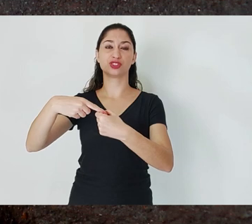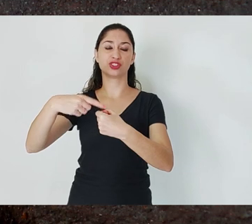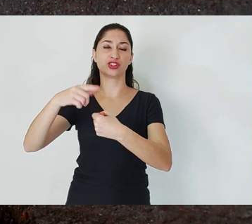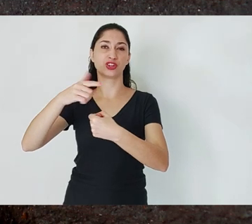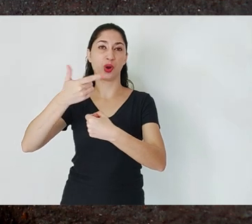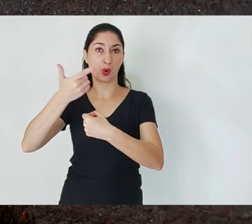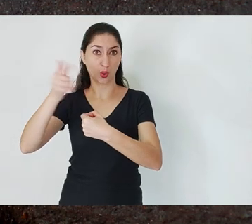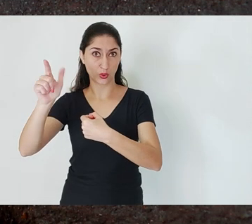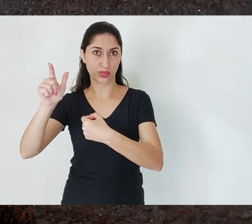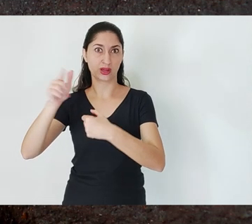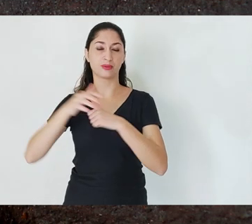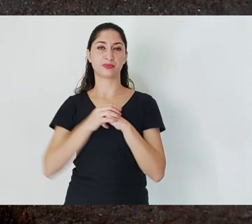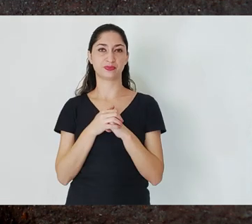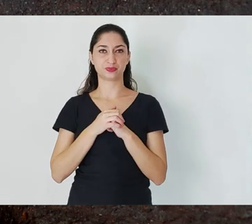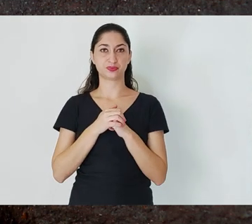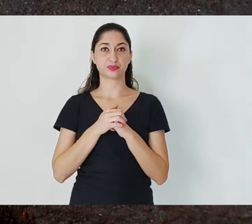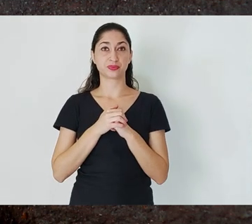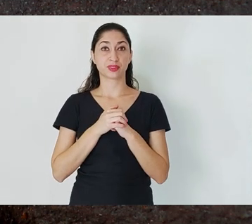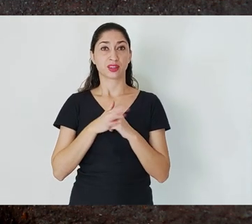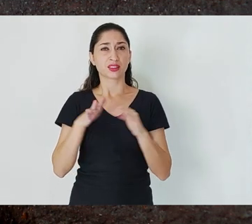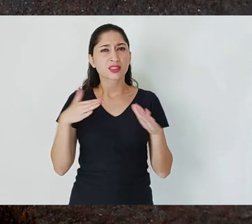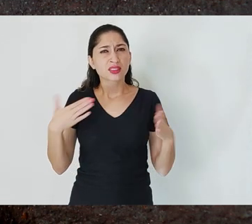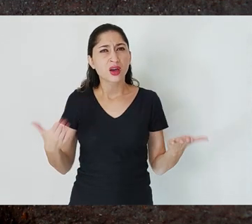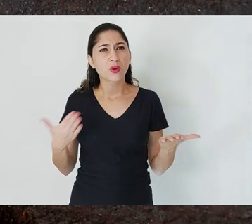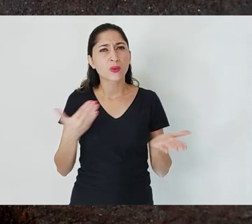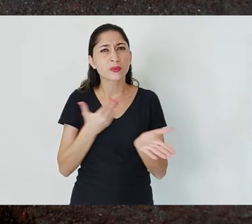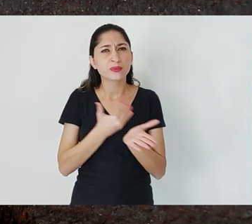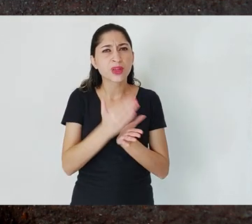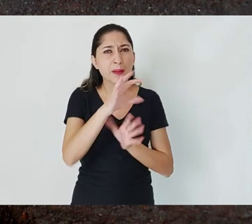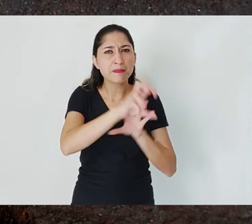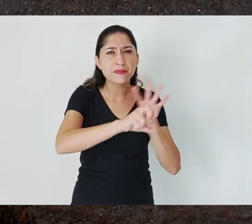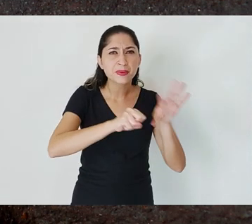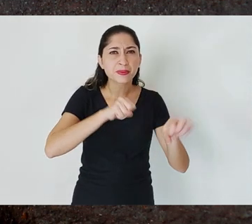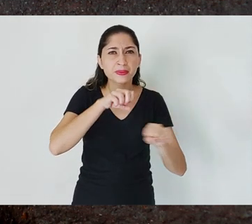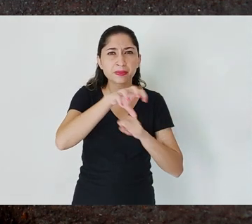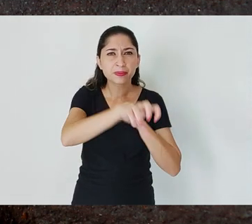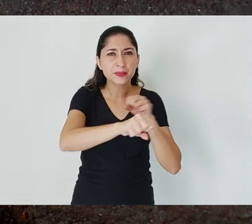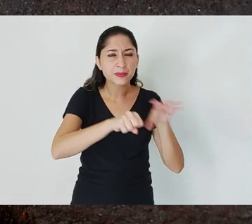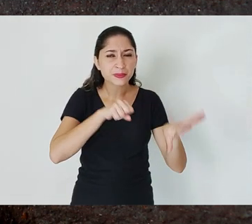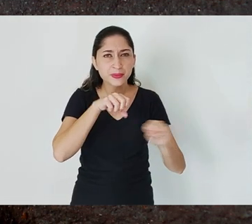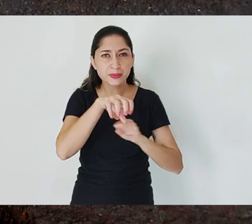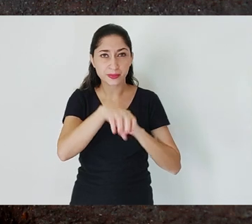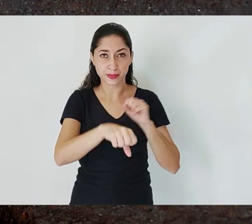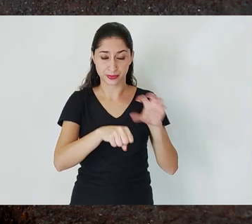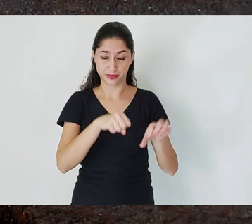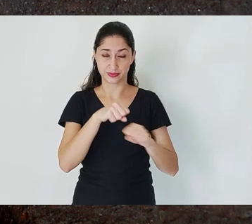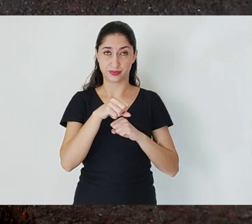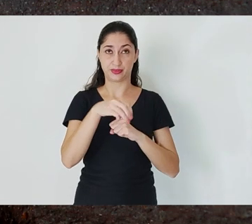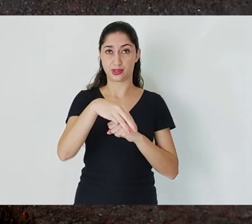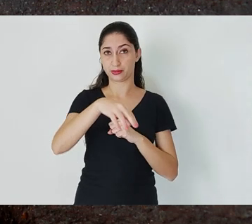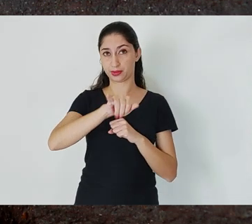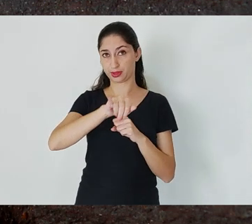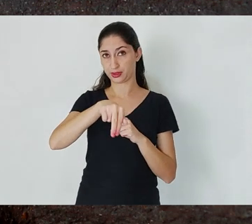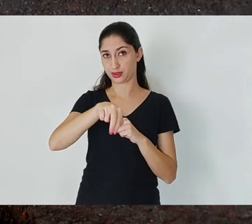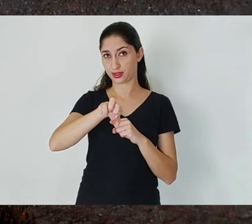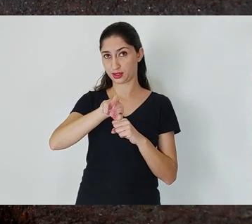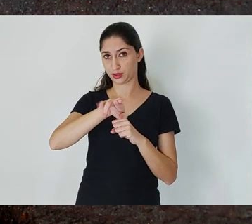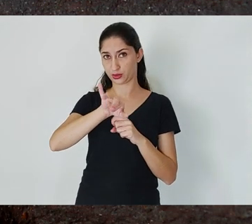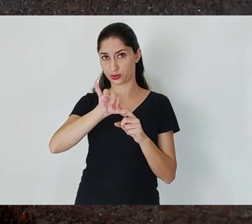the export of iron ore. Then a great debate happens in the 1920s